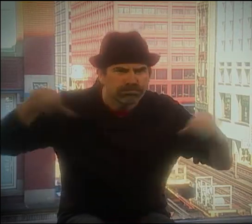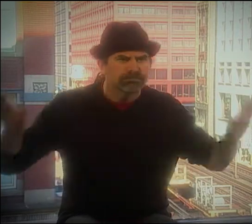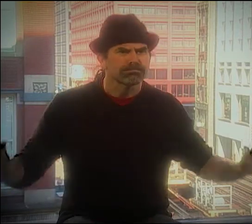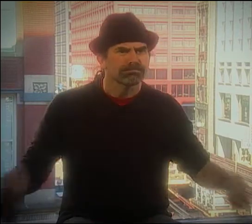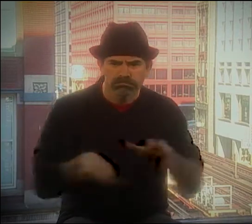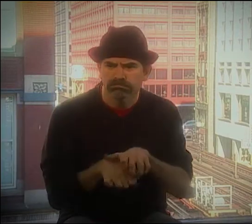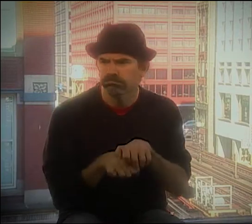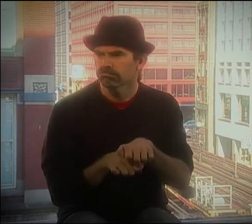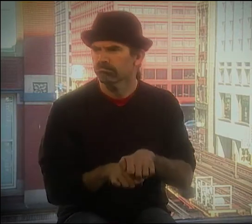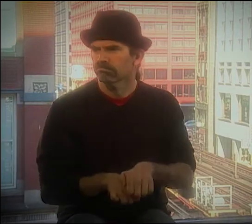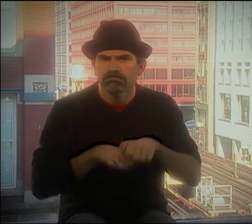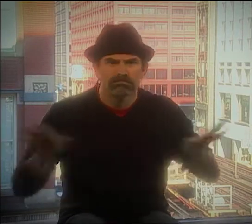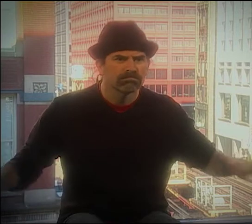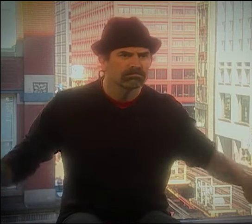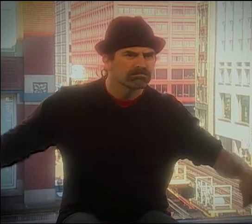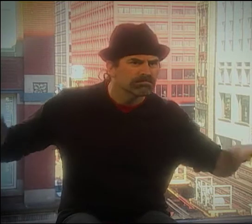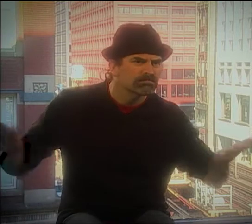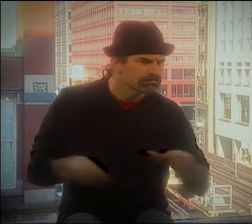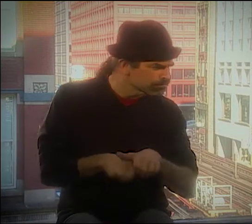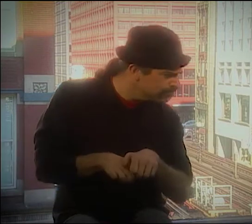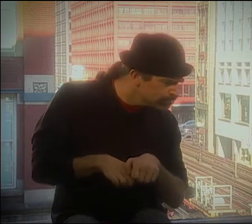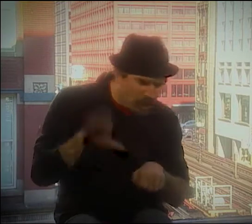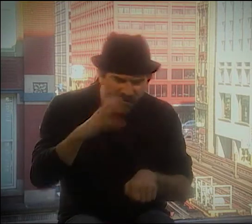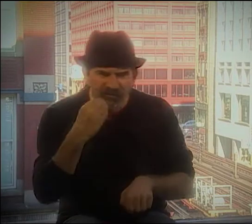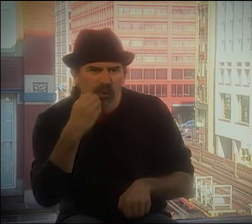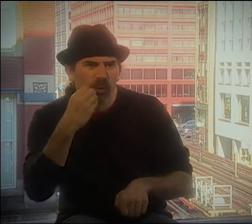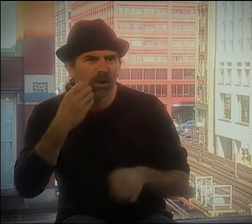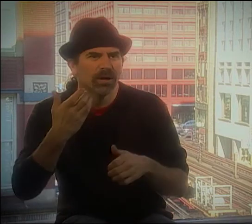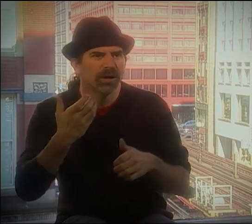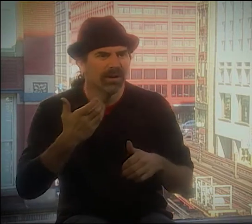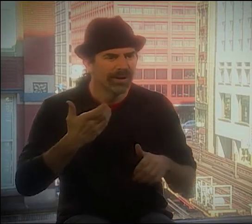SOME GUY RIDING ON A BIRD OR SOMETHING LIKE THAT